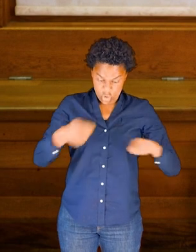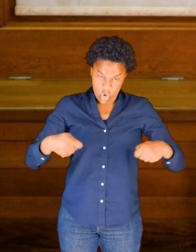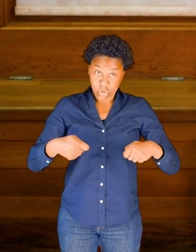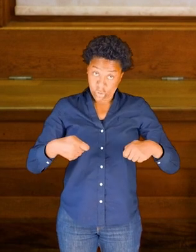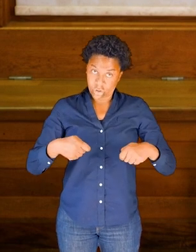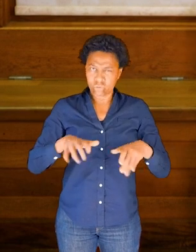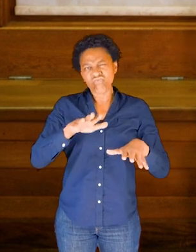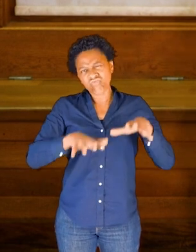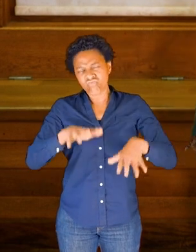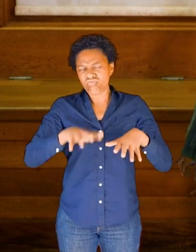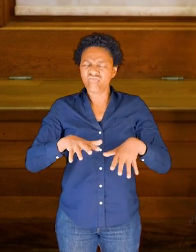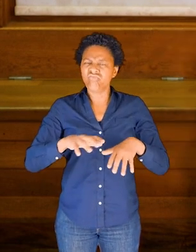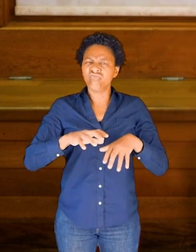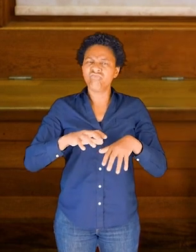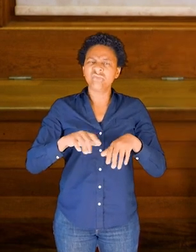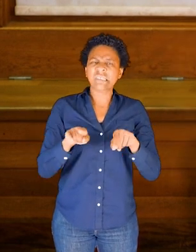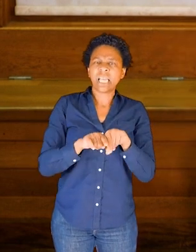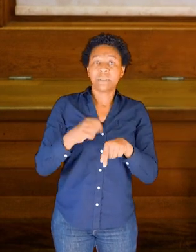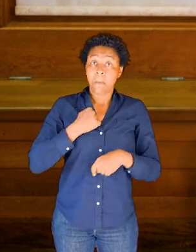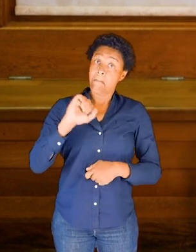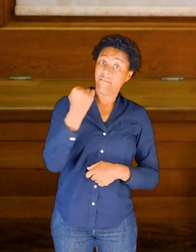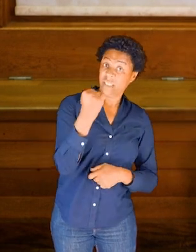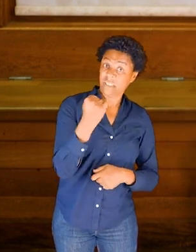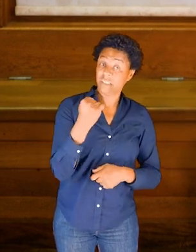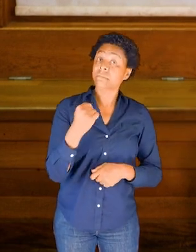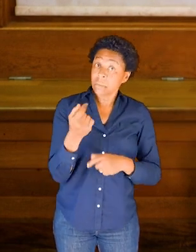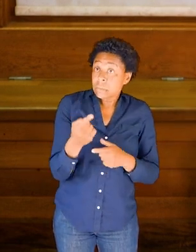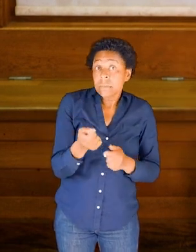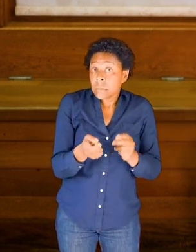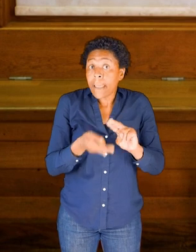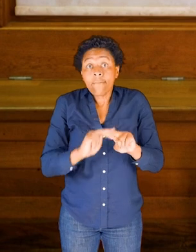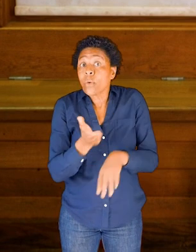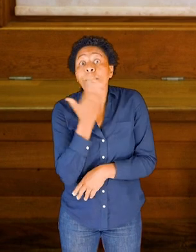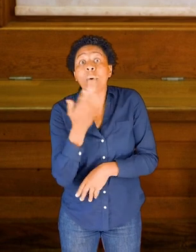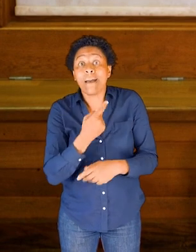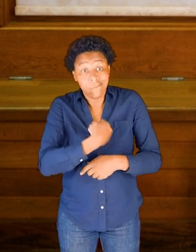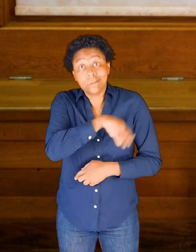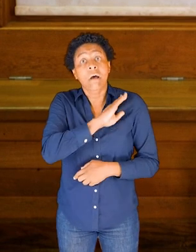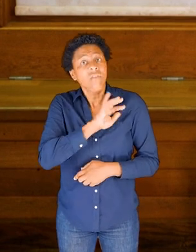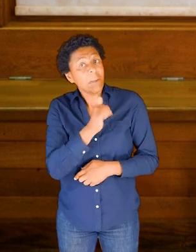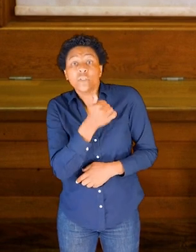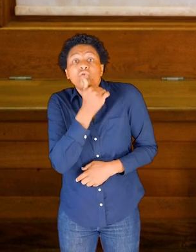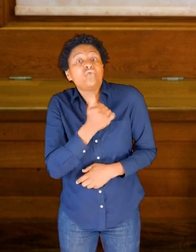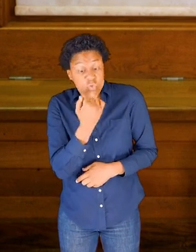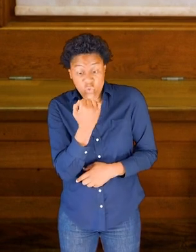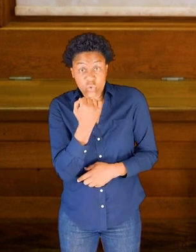So that's important to say: if you don't have a scarf, you can use your fist or your fists in a very similar way.